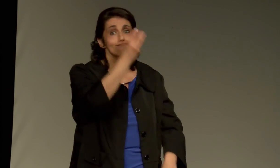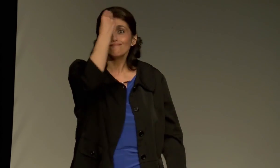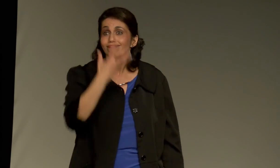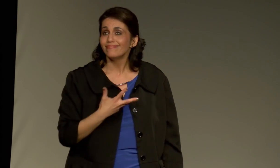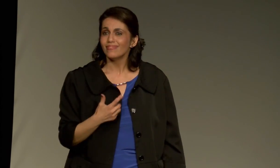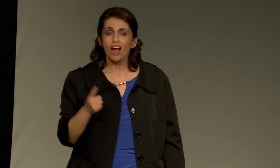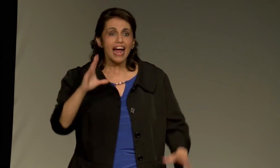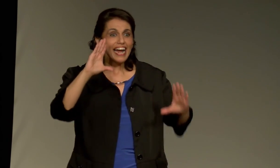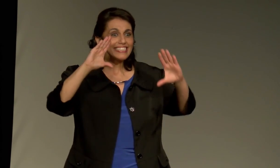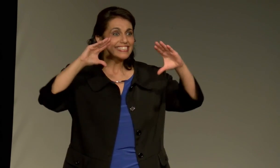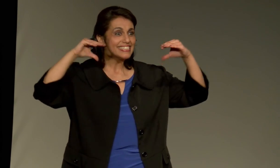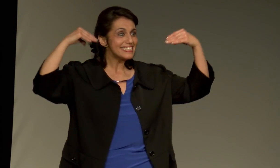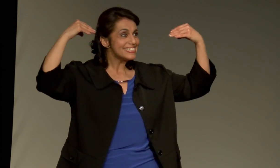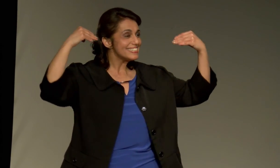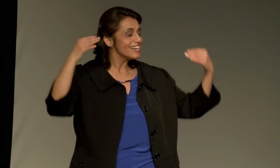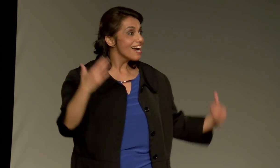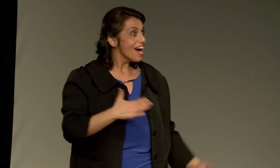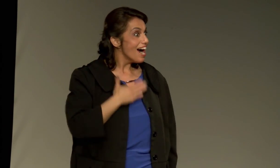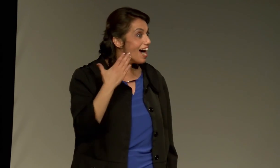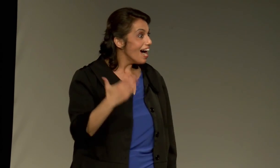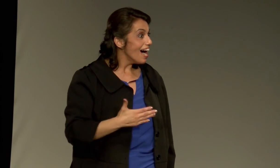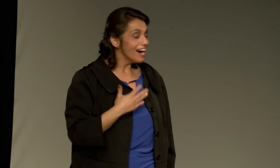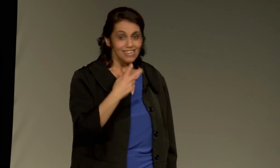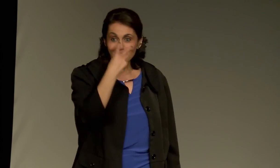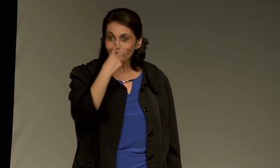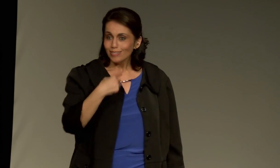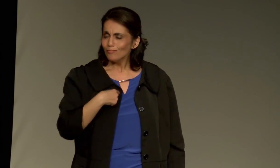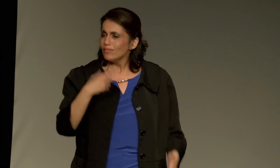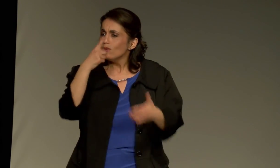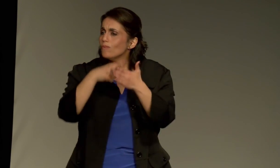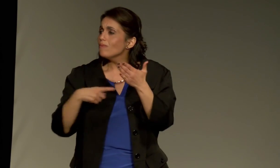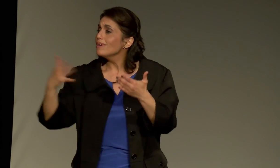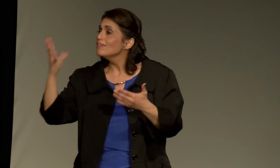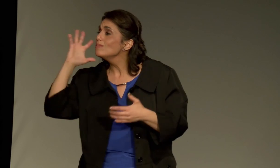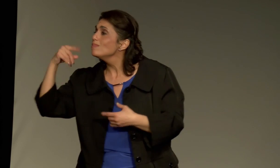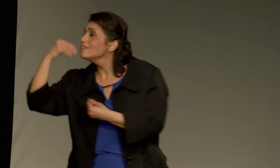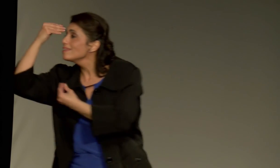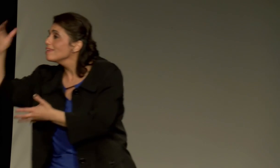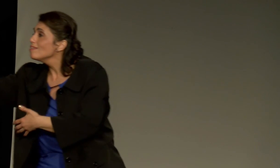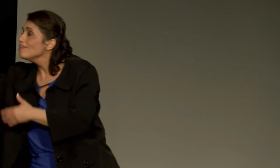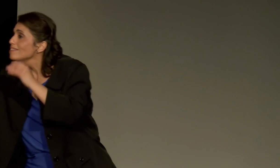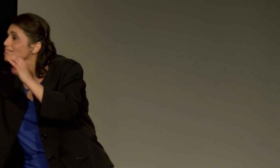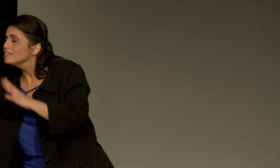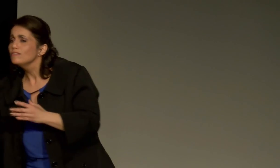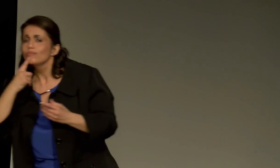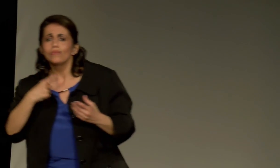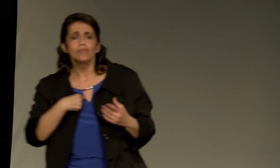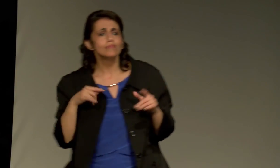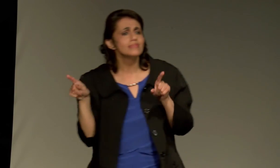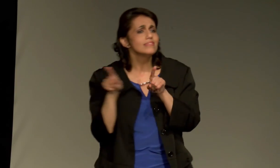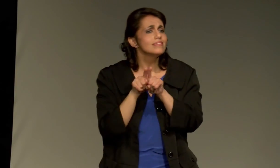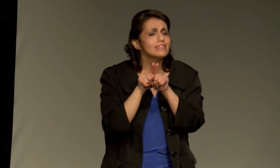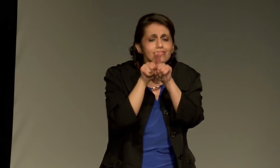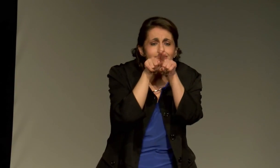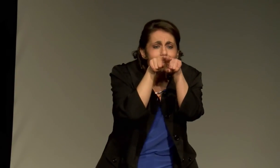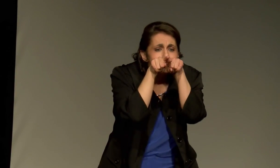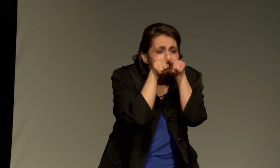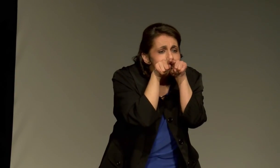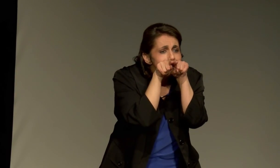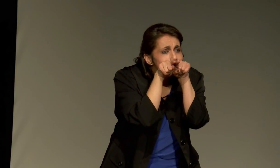I mean, the person was thrilled to tell me, and I was so excited, because I'm assuming